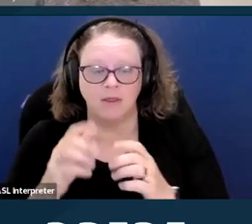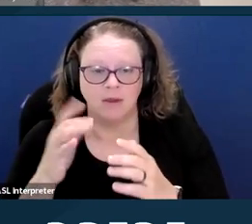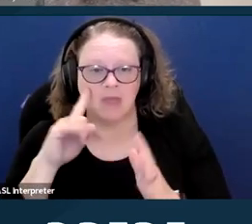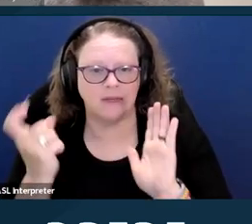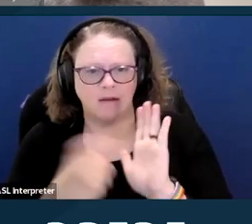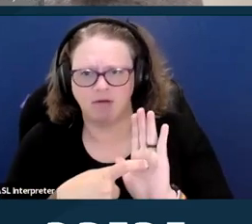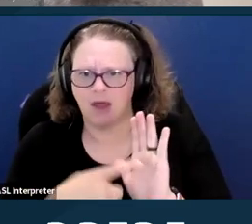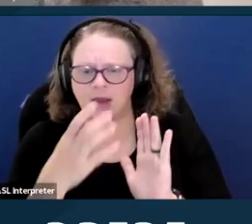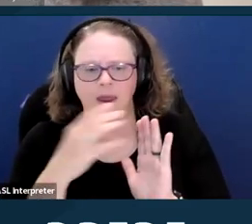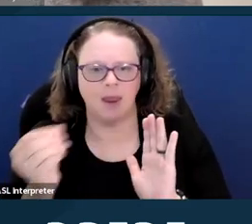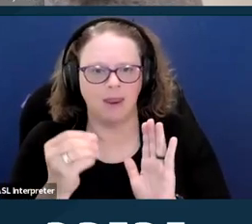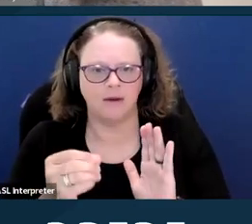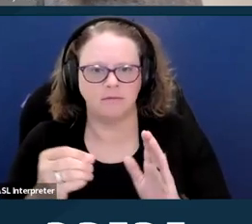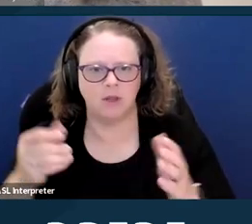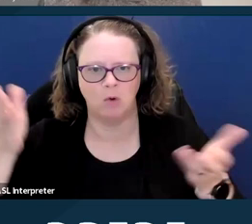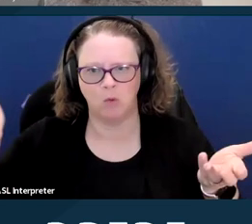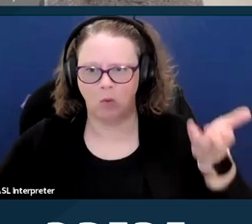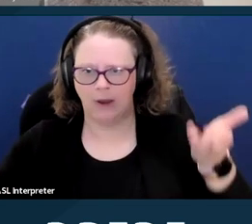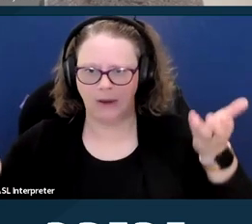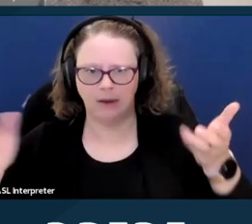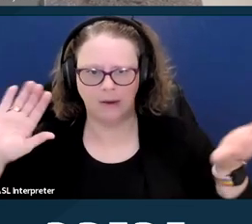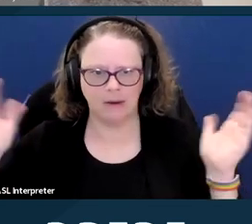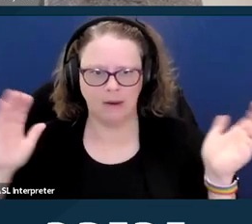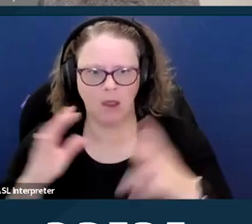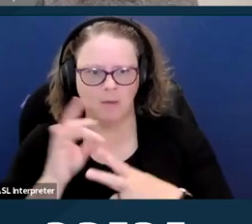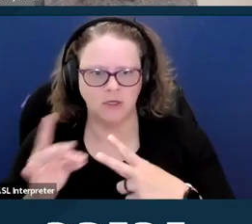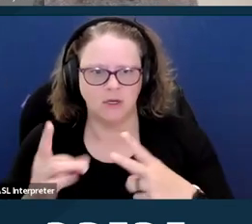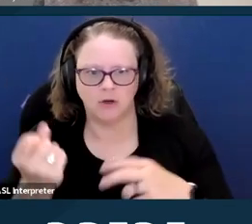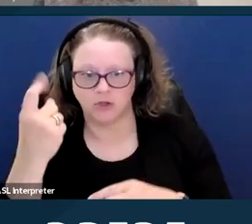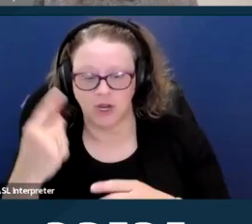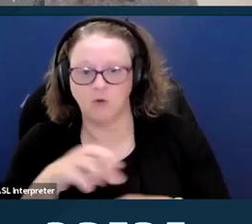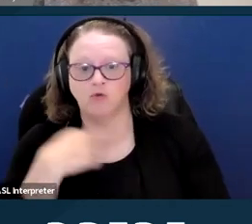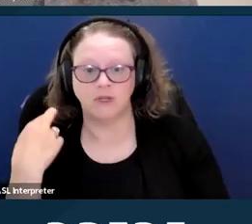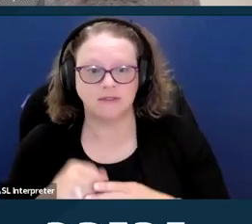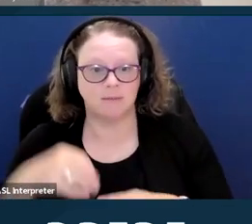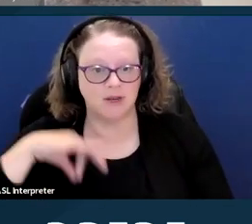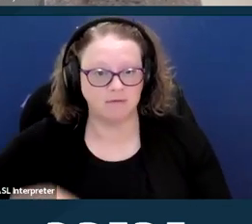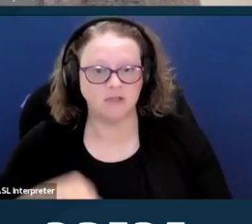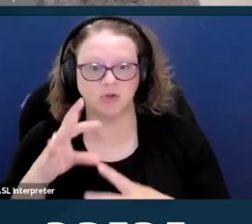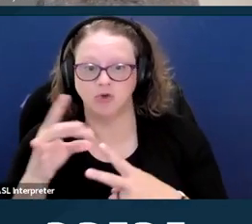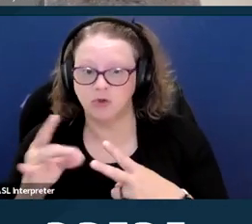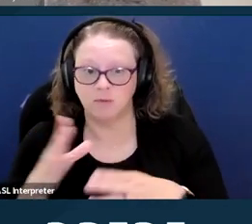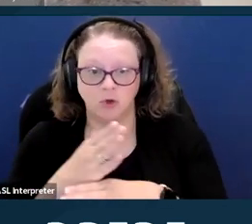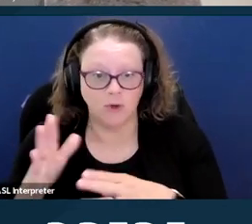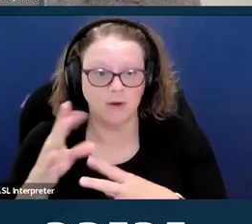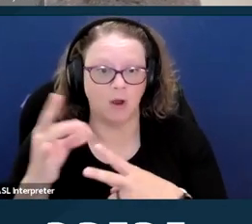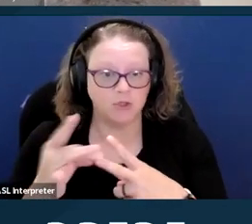communicating their choice or acting on their choice. And it's important to remember that a person